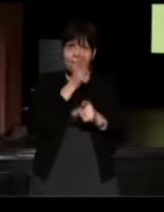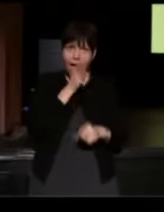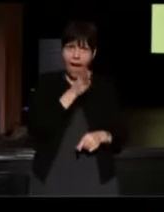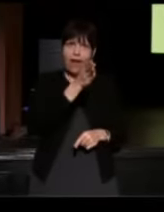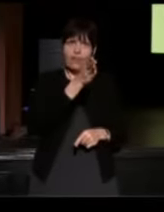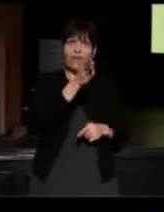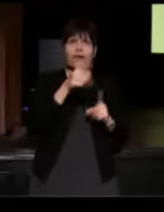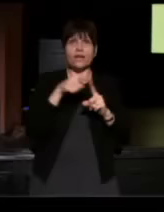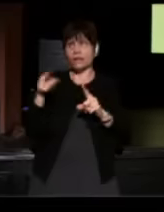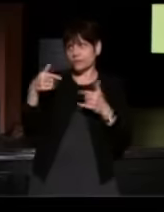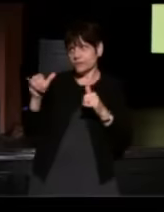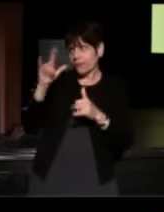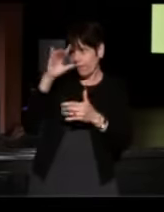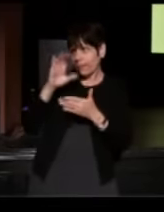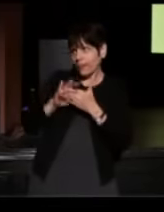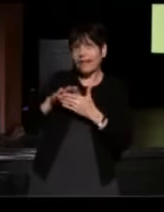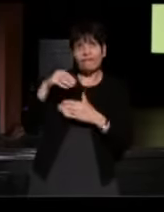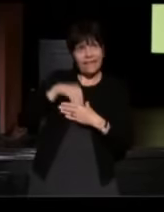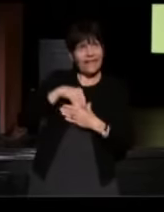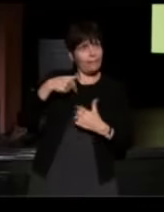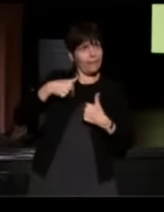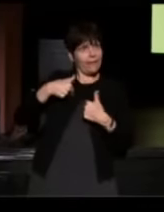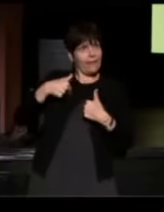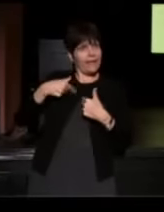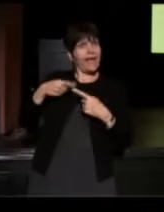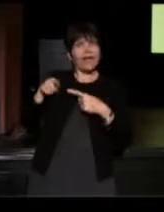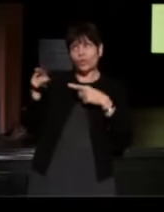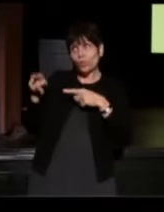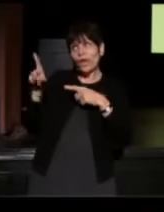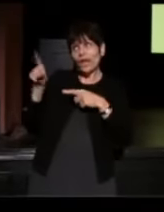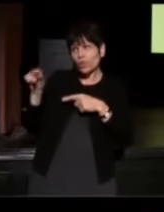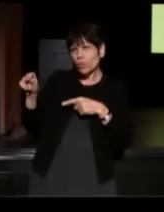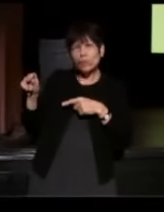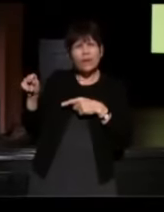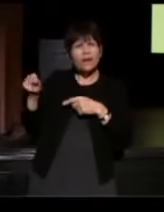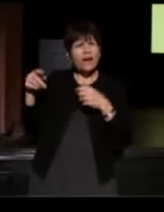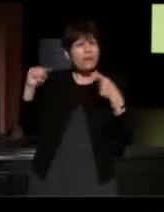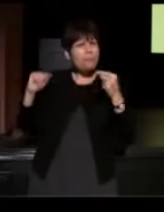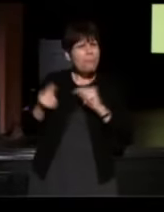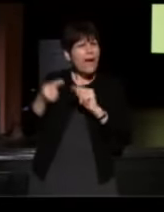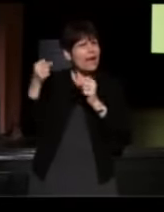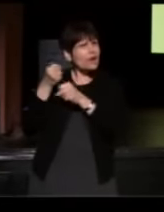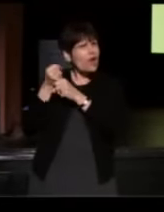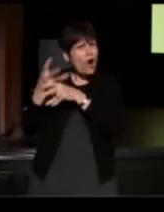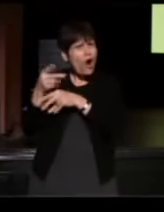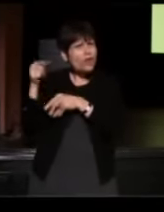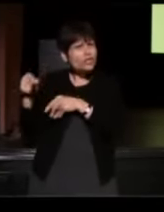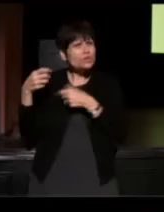You still believe in me, and the fact that you can do it, despite how much pain I caused you, is amazing.